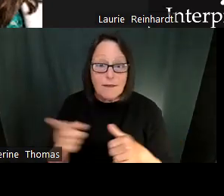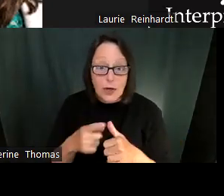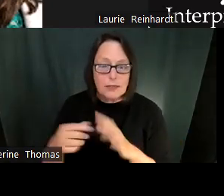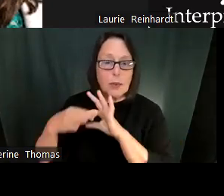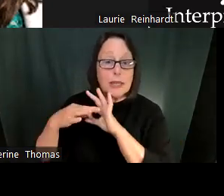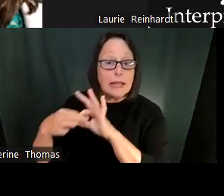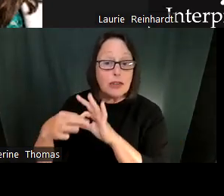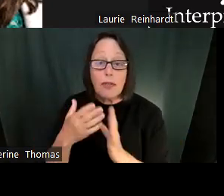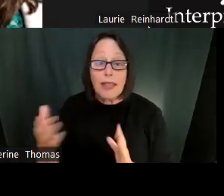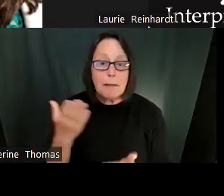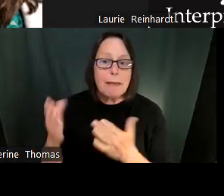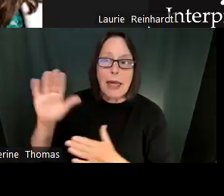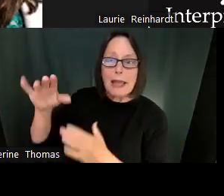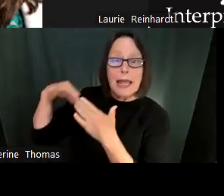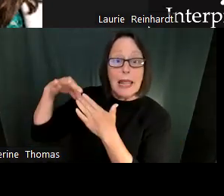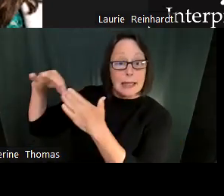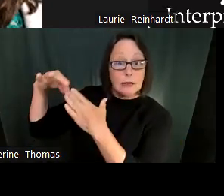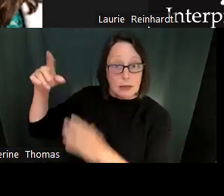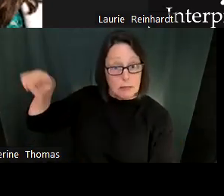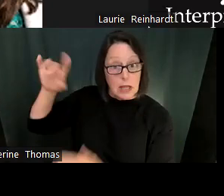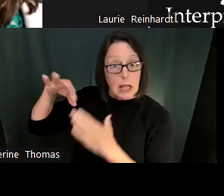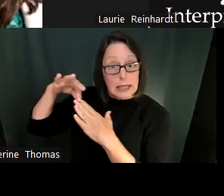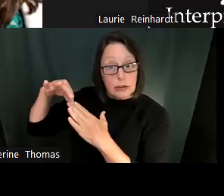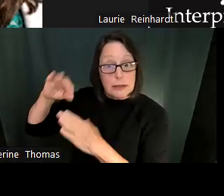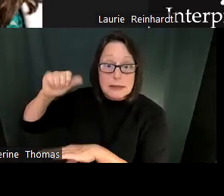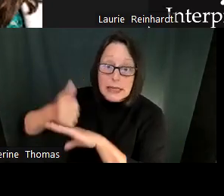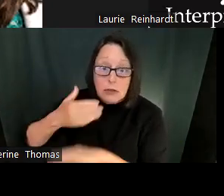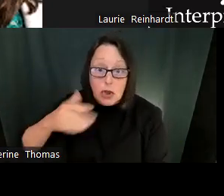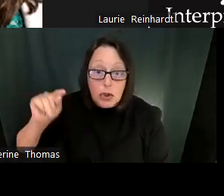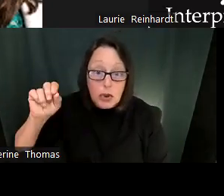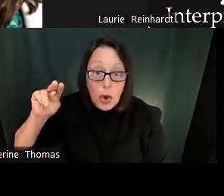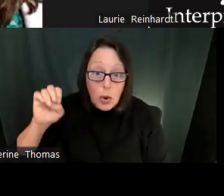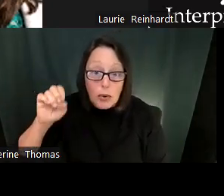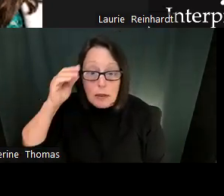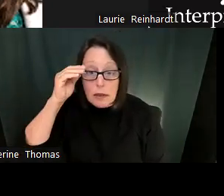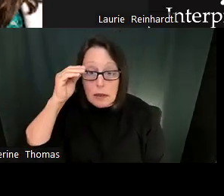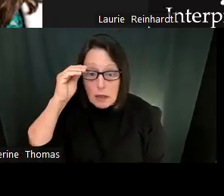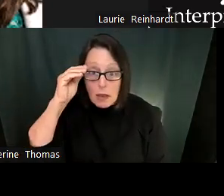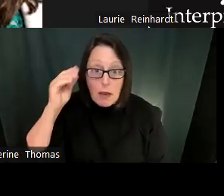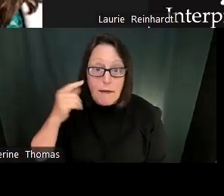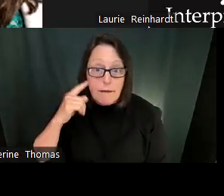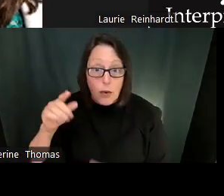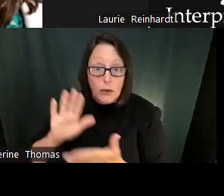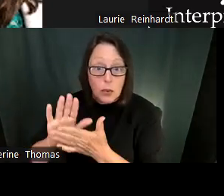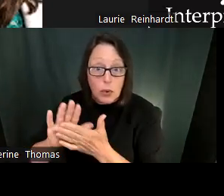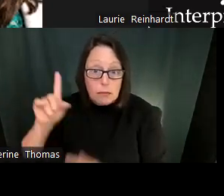So this is particularly important for leaders and then leadership teams and then us as educators in our in our own right to advocate for these various conditions that will help us, right?